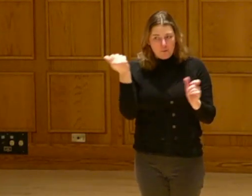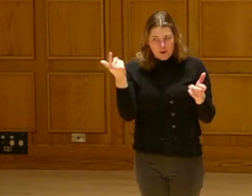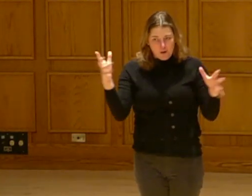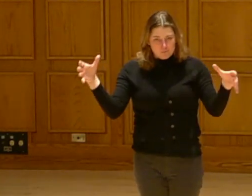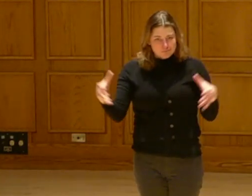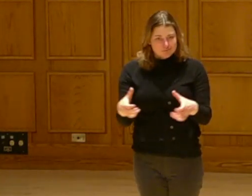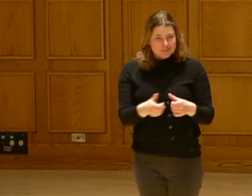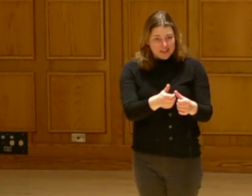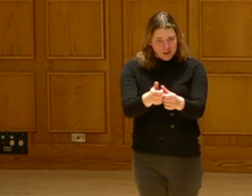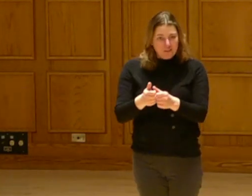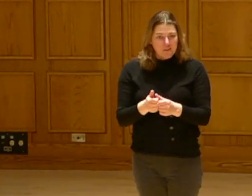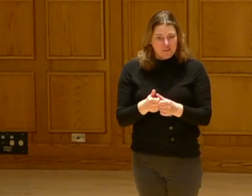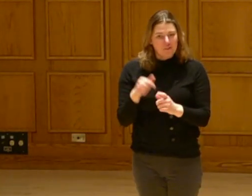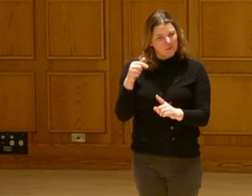There's no mistake why we're brought together this evening.